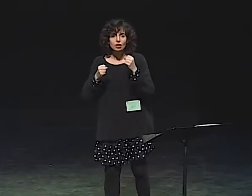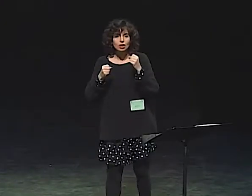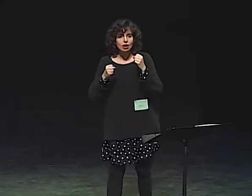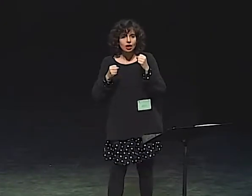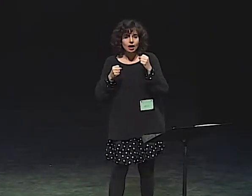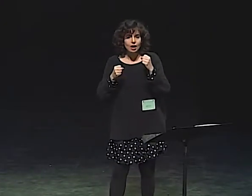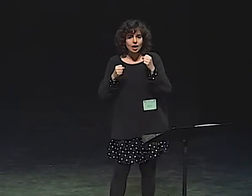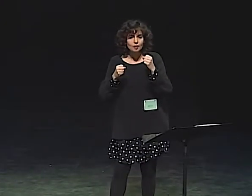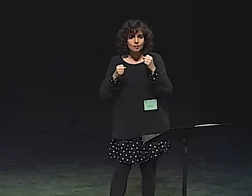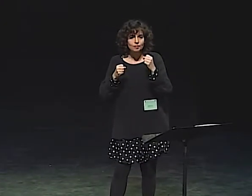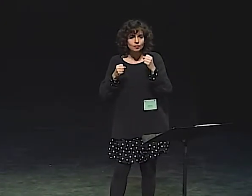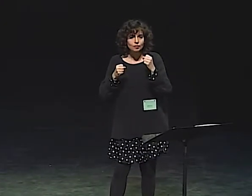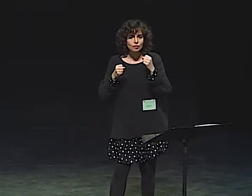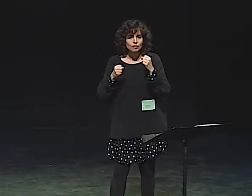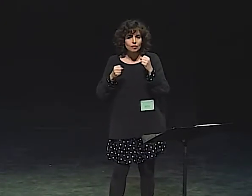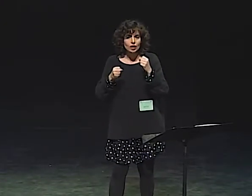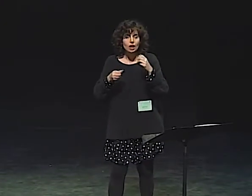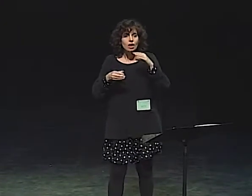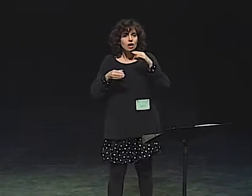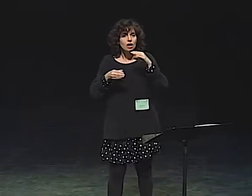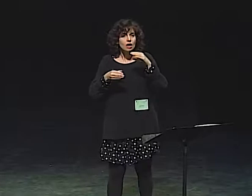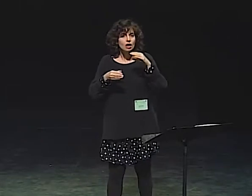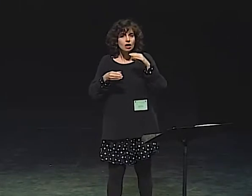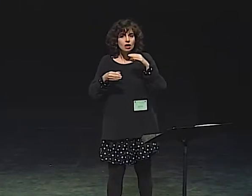AND EXPRESS HER EMOTIONS AND HER GRIEF.